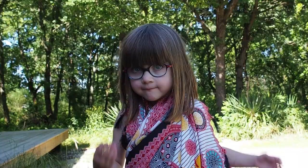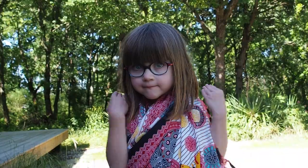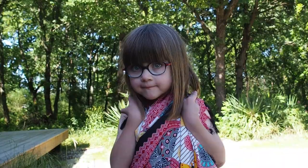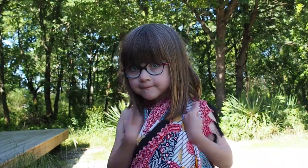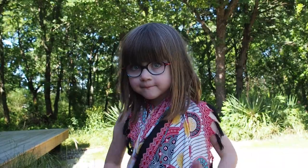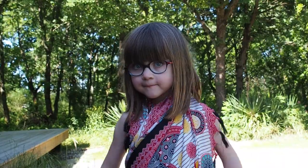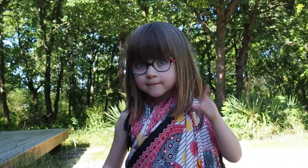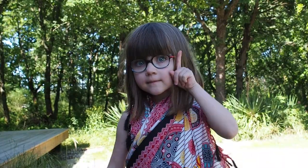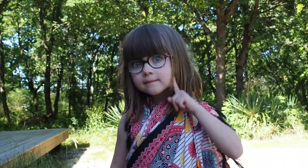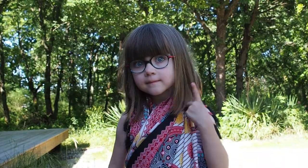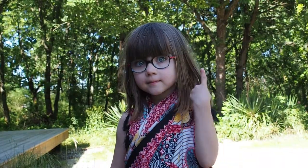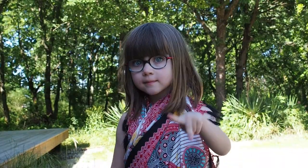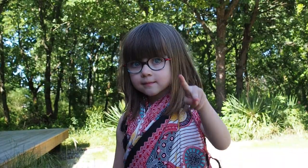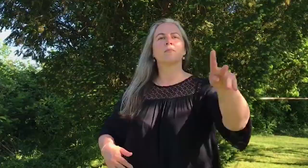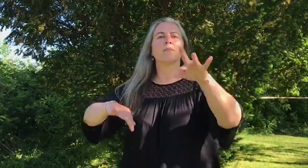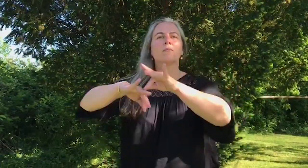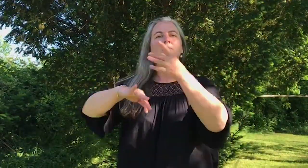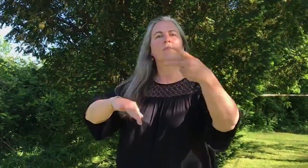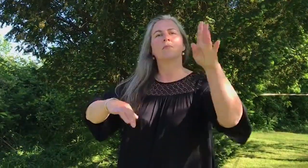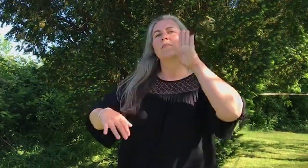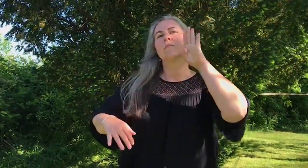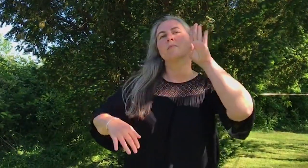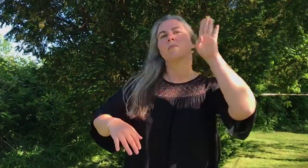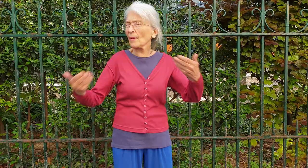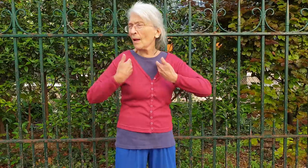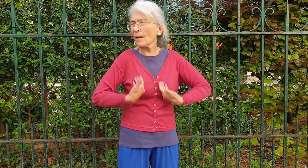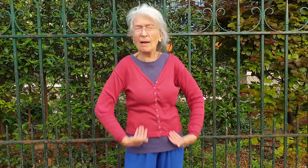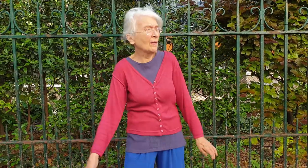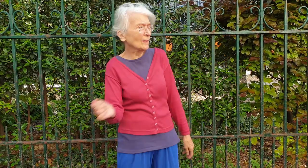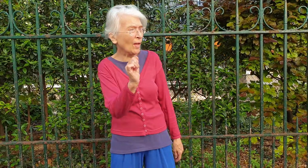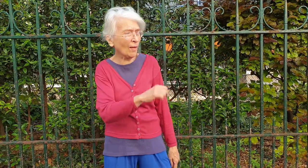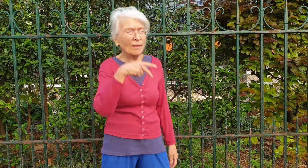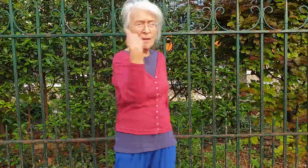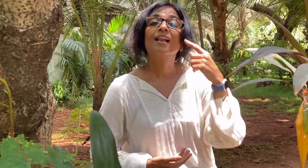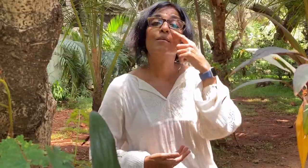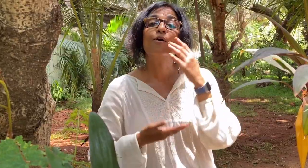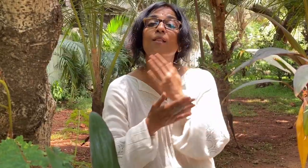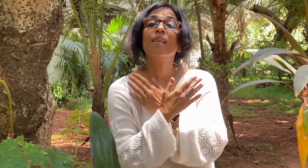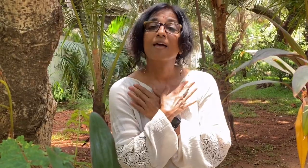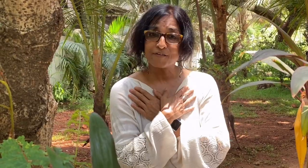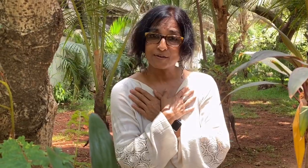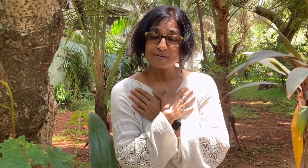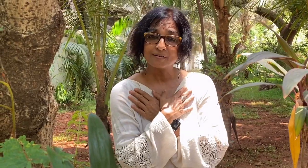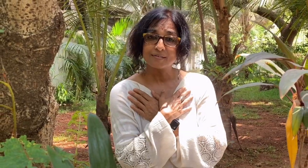I am your daughter your wife and a mother I am your sister I am your lover